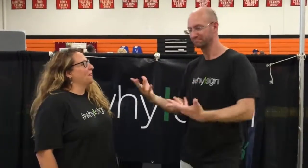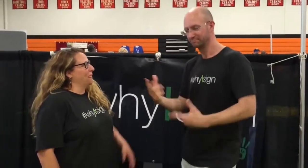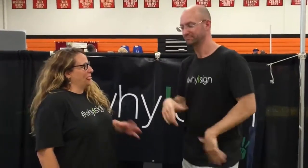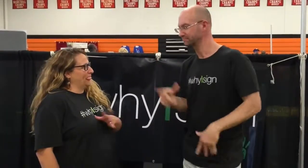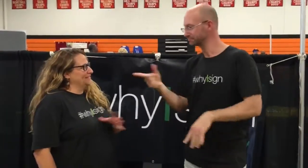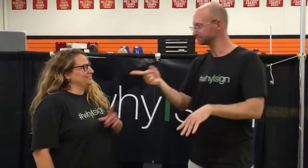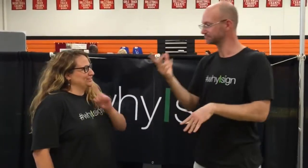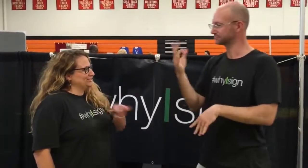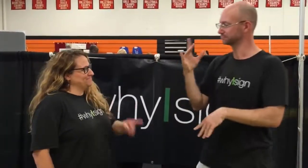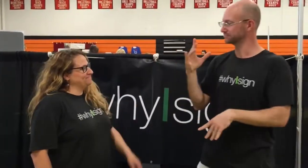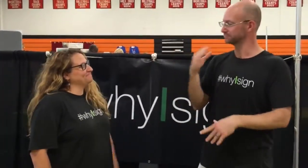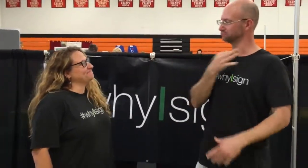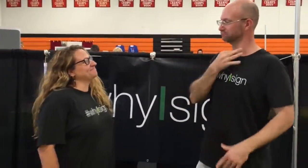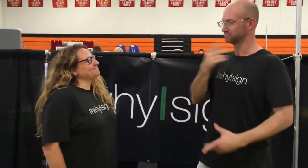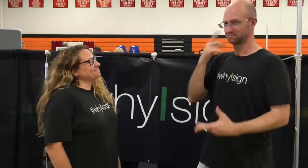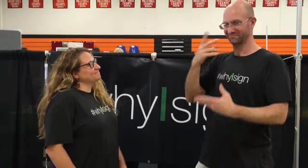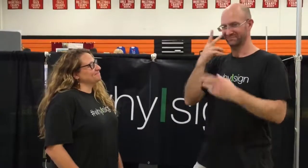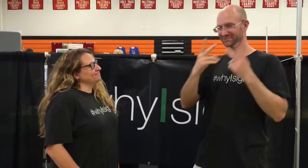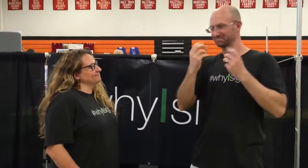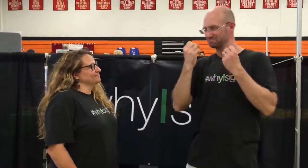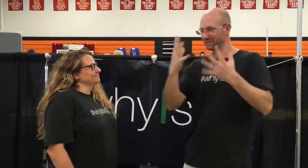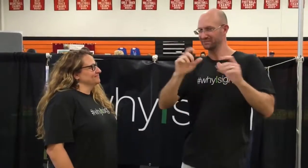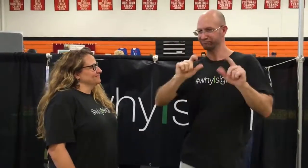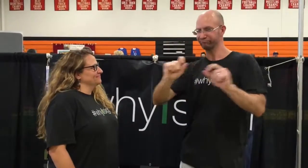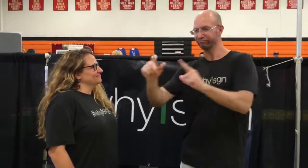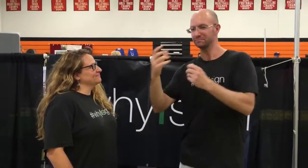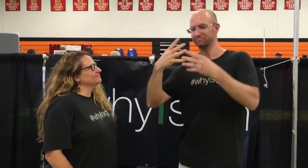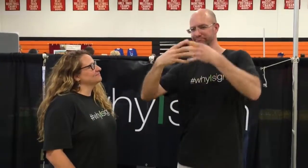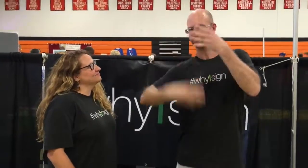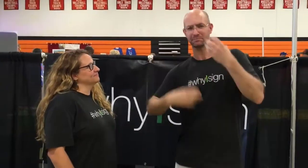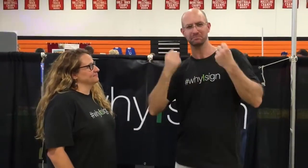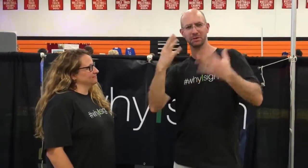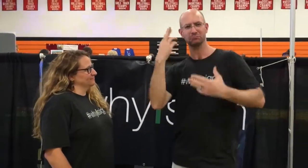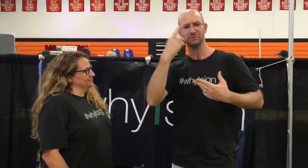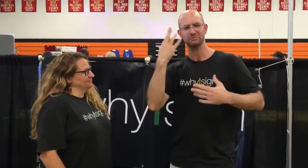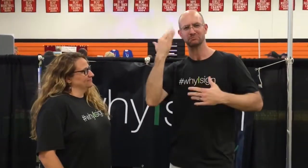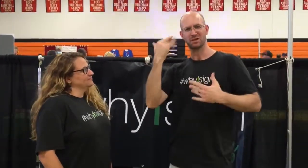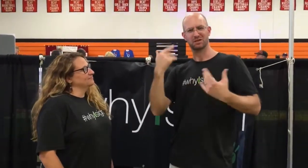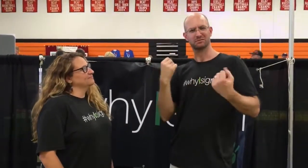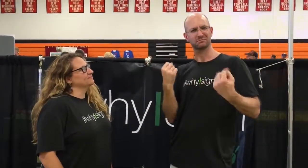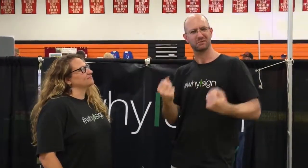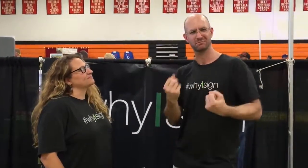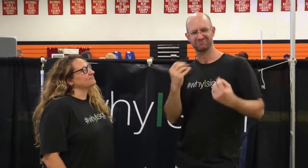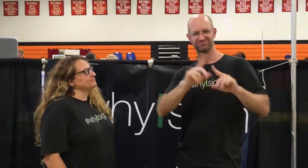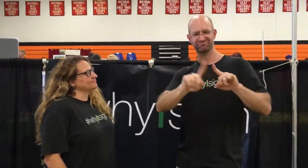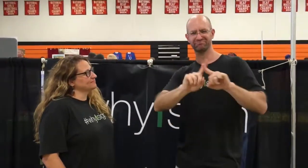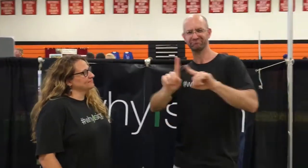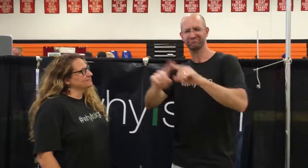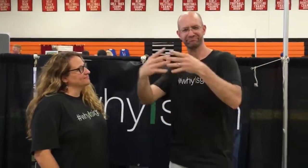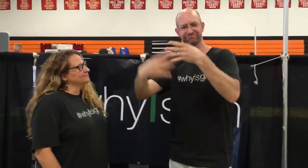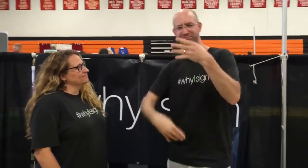Stacy: Fine, sure. You know I am curious, we've seen many vlogs with many different reasons why they sign.